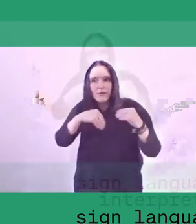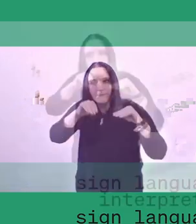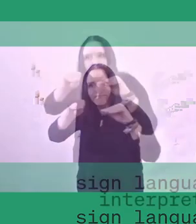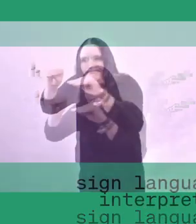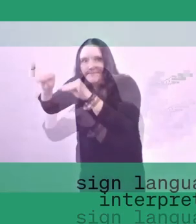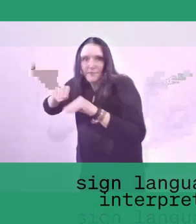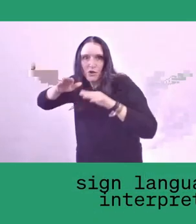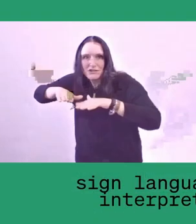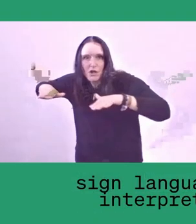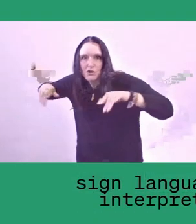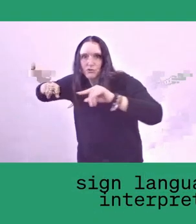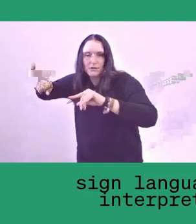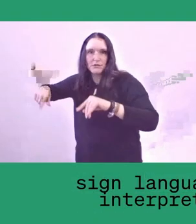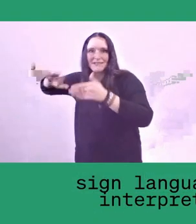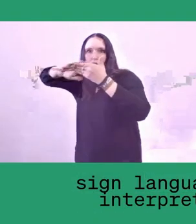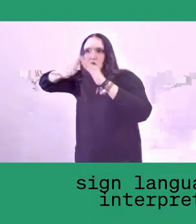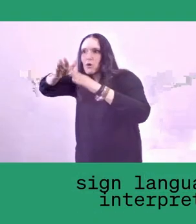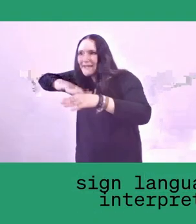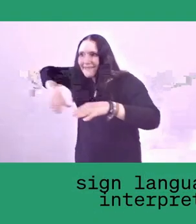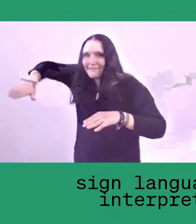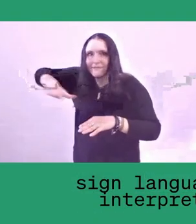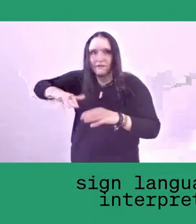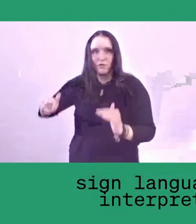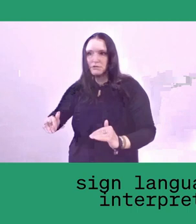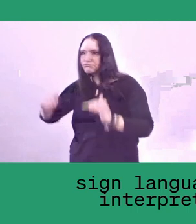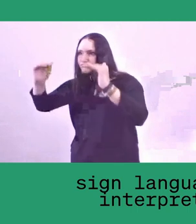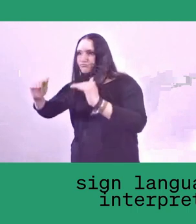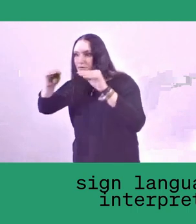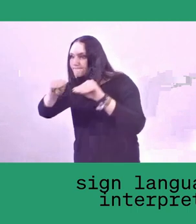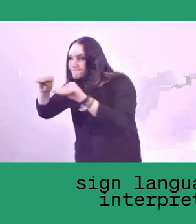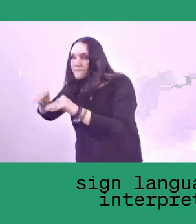for the future generation. Thank you.